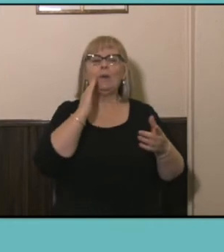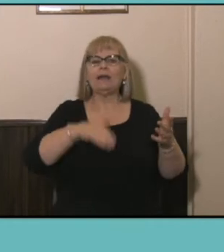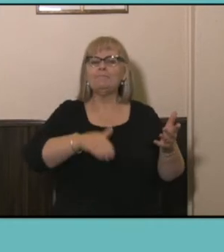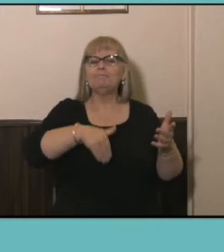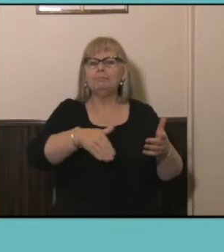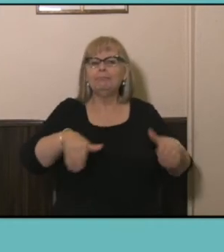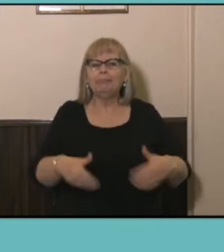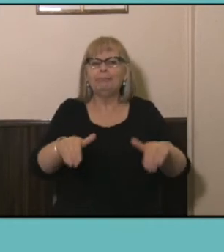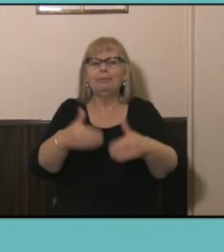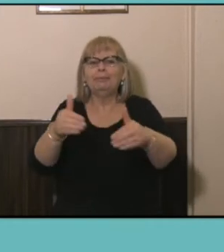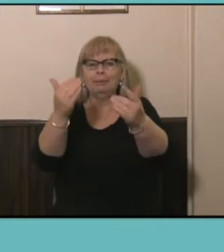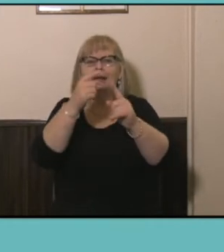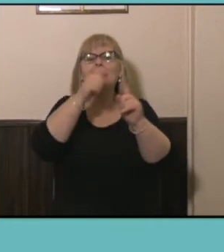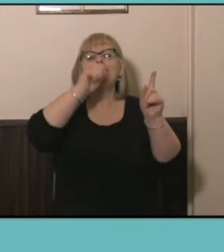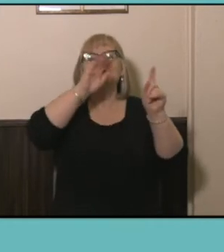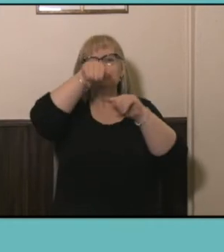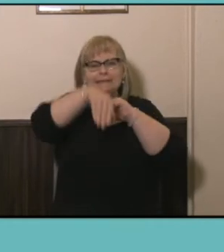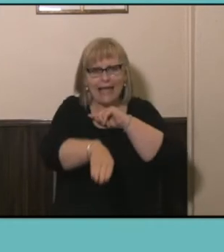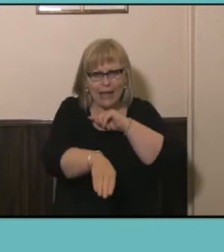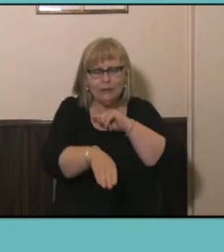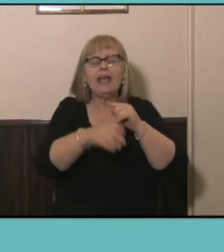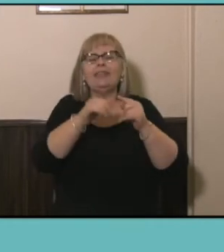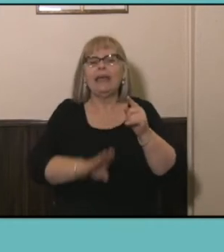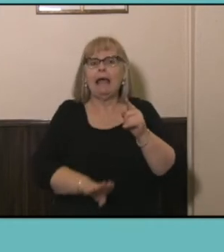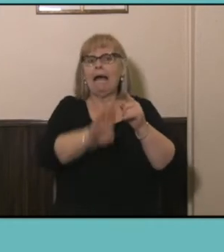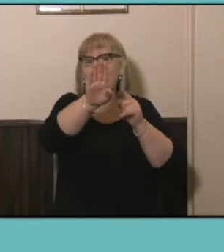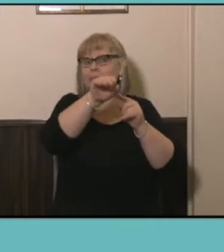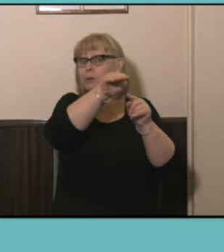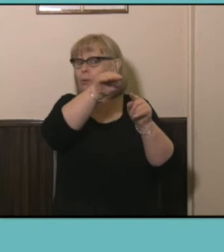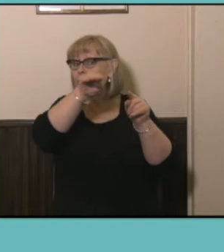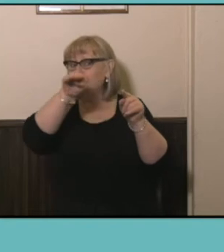then holds a reasonably consistent relationship to what we see with the